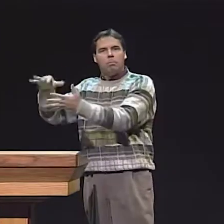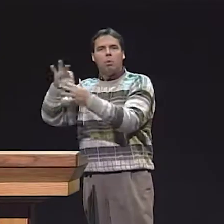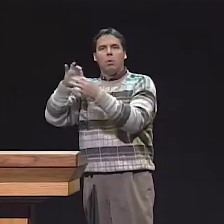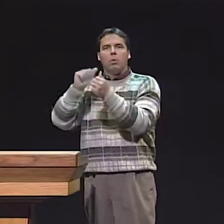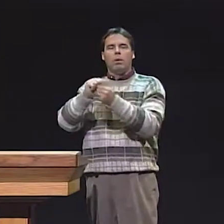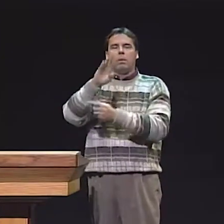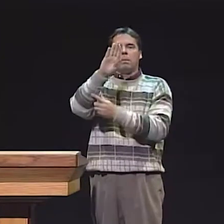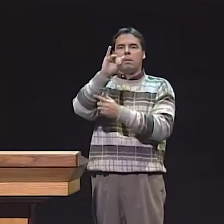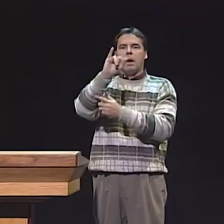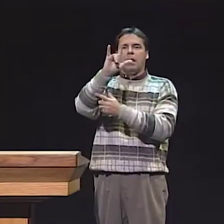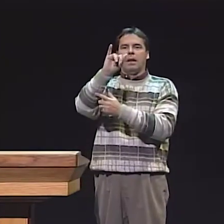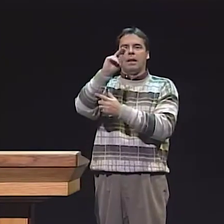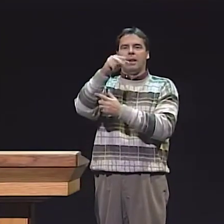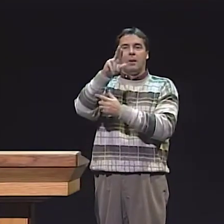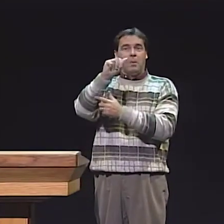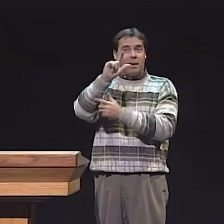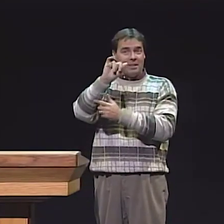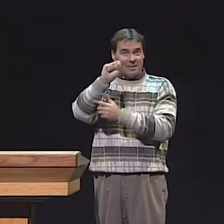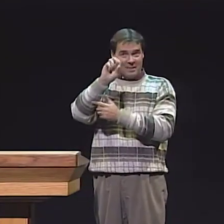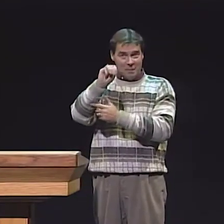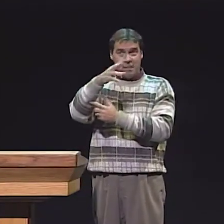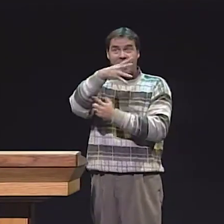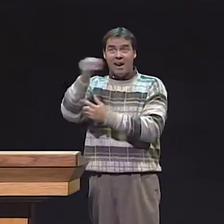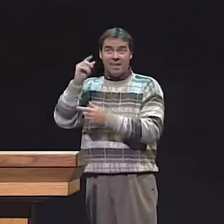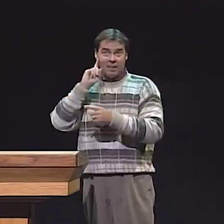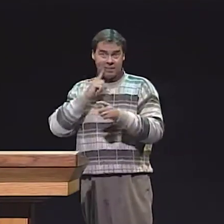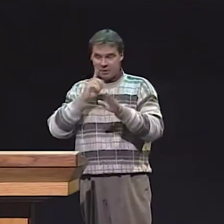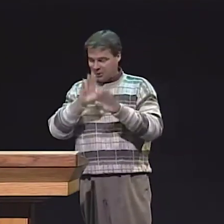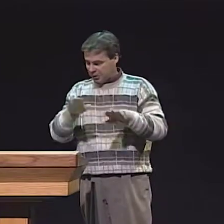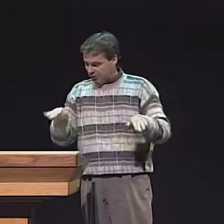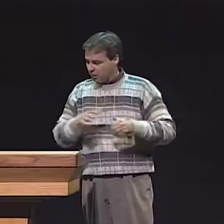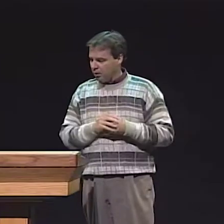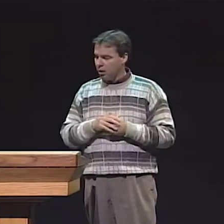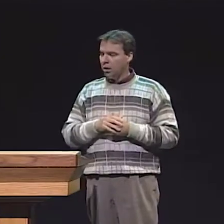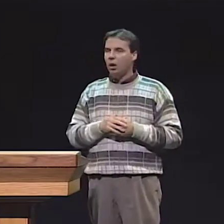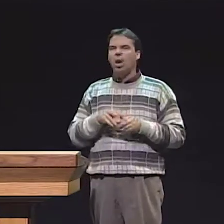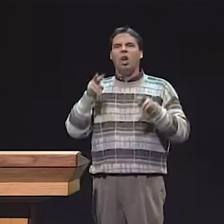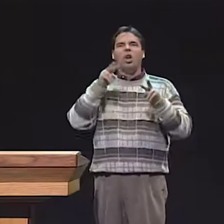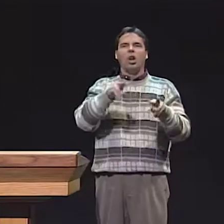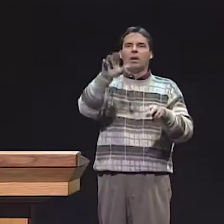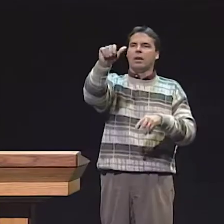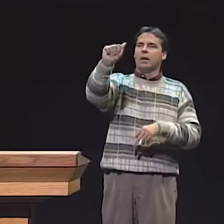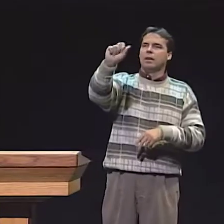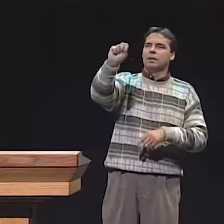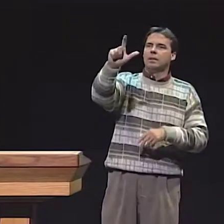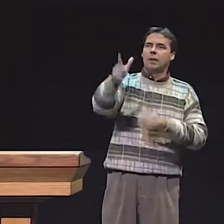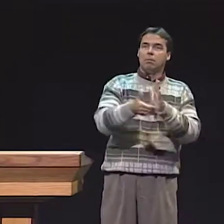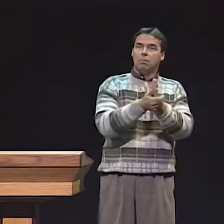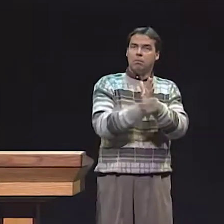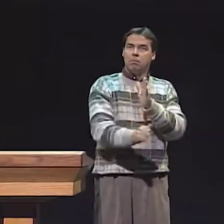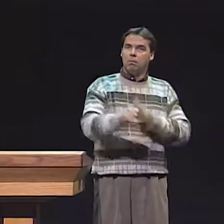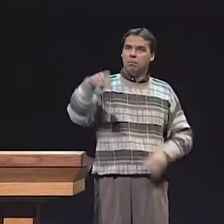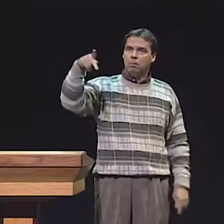COMES FROM WORK THAT SARAH SHELLEY DID WORKING WITH HEARING CHILDREN.